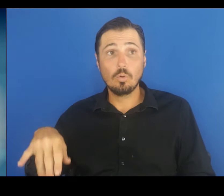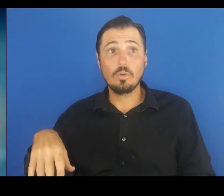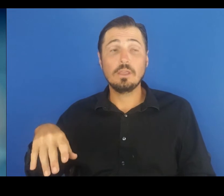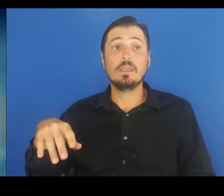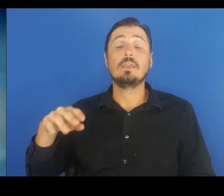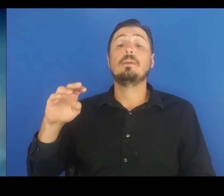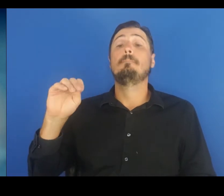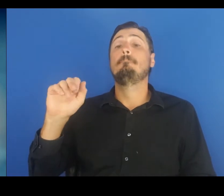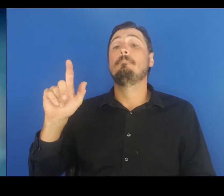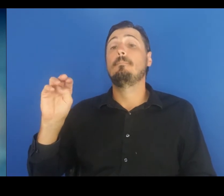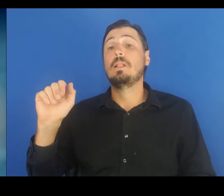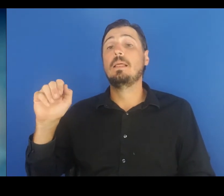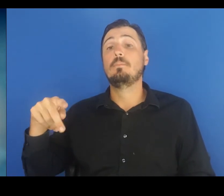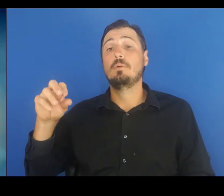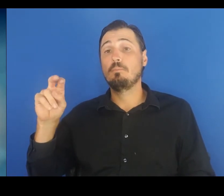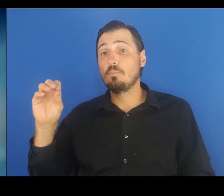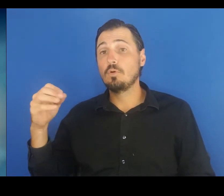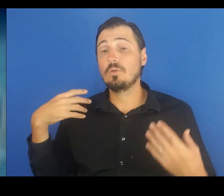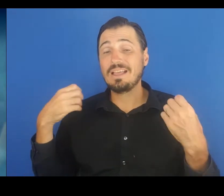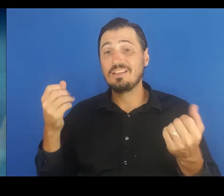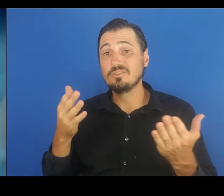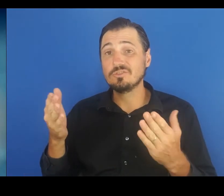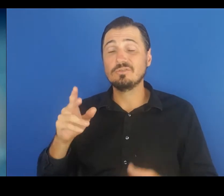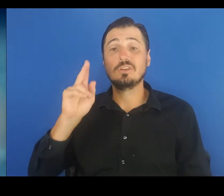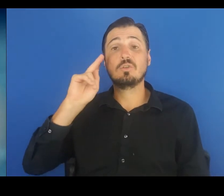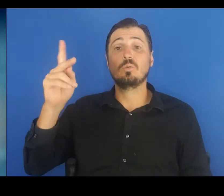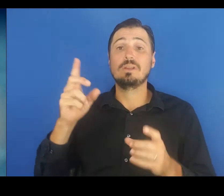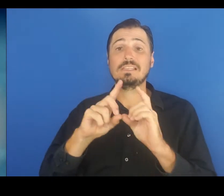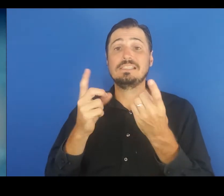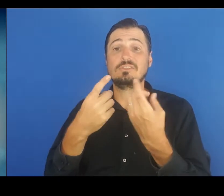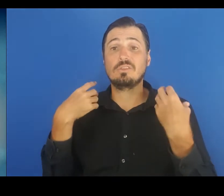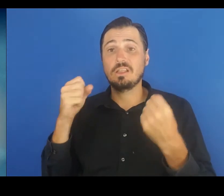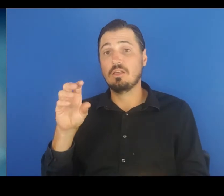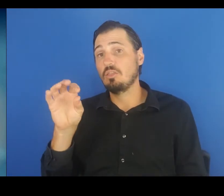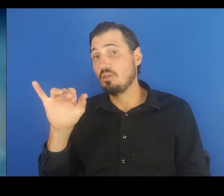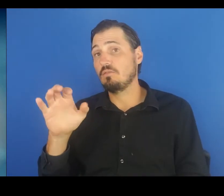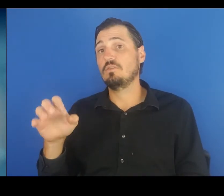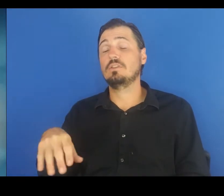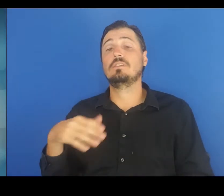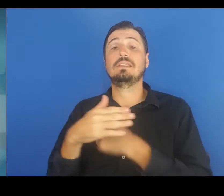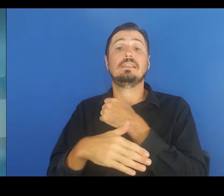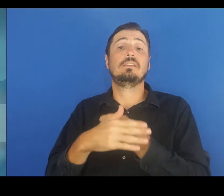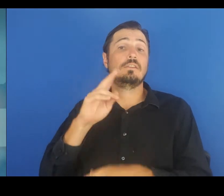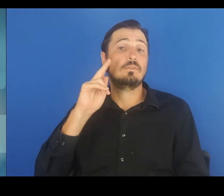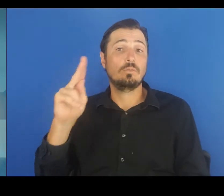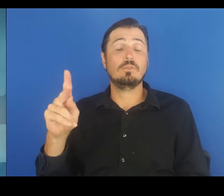Malama Pono Health Services, the Kauai District Health Office, and the County of Kaua‘i.